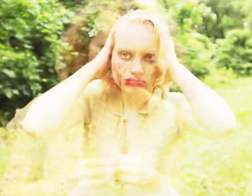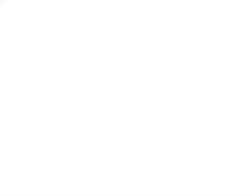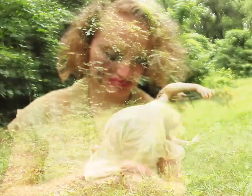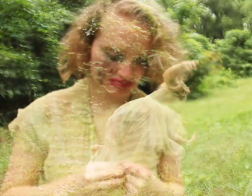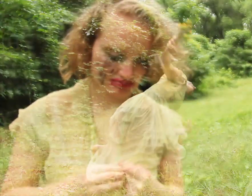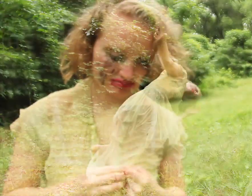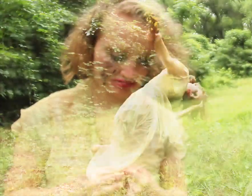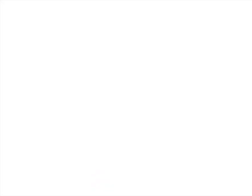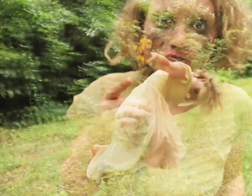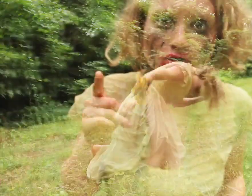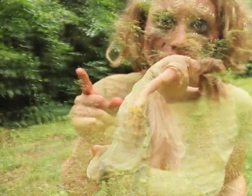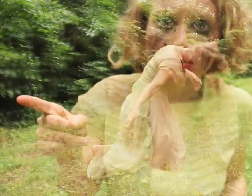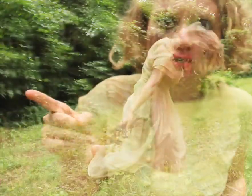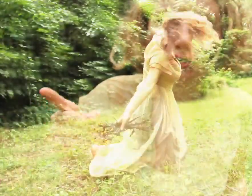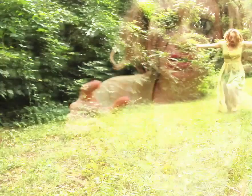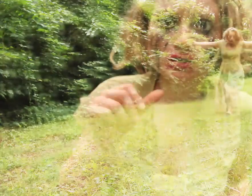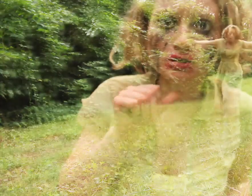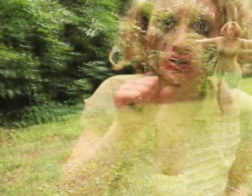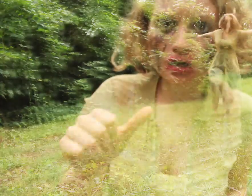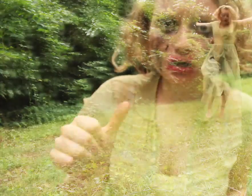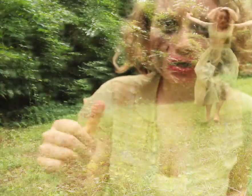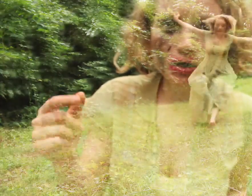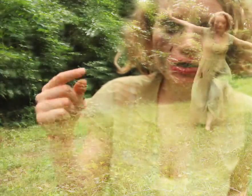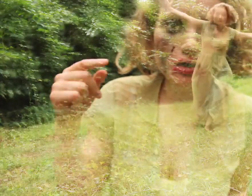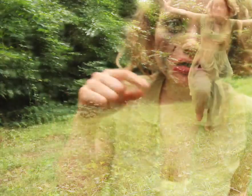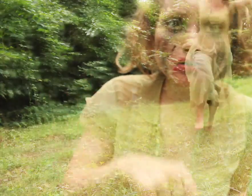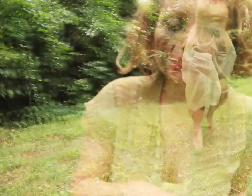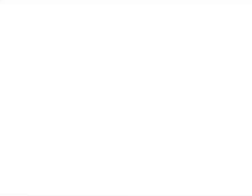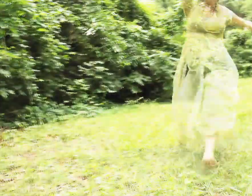He never will come again.